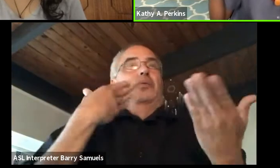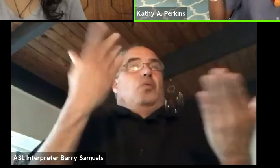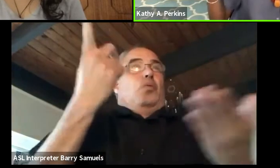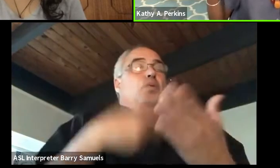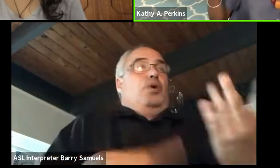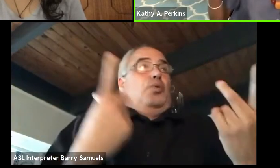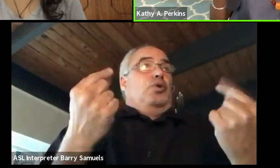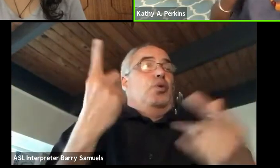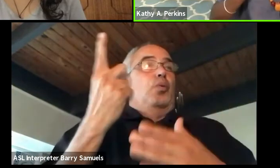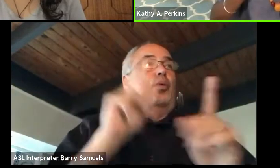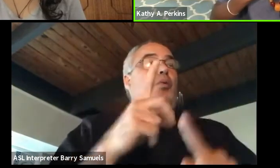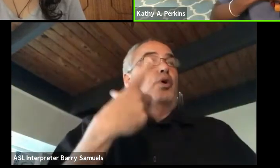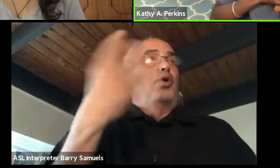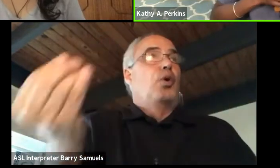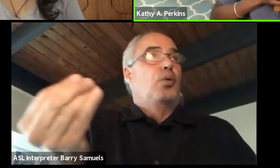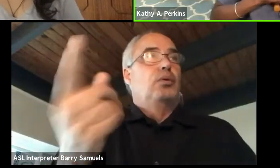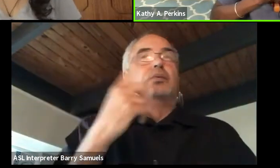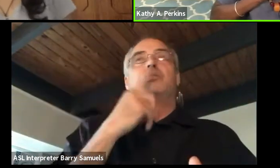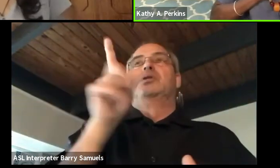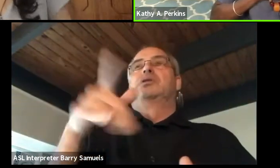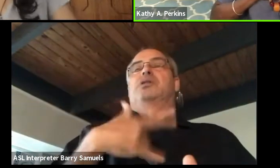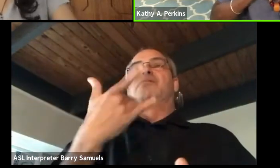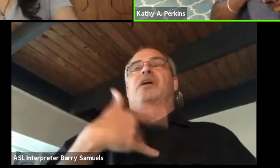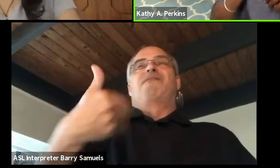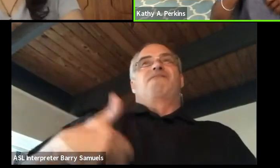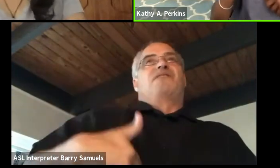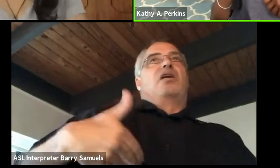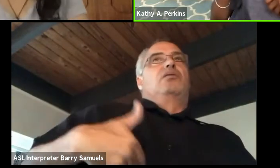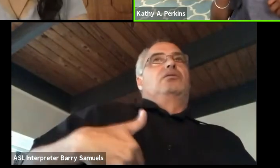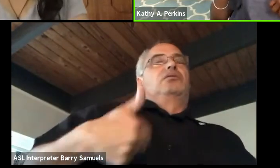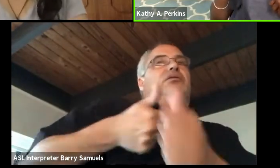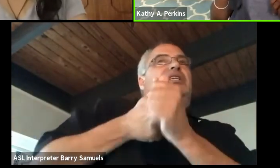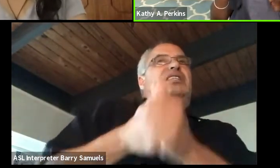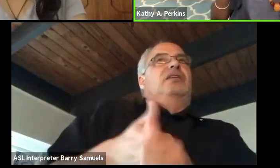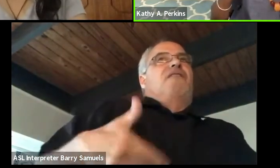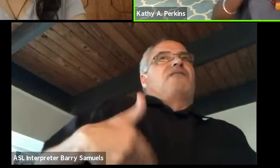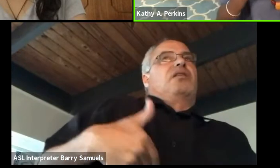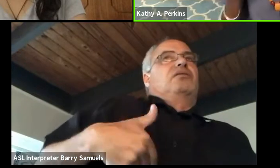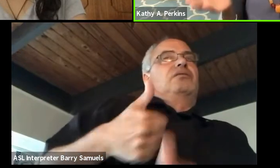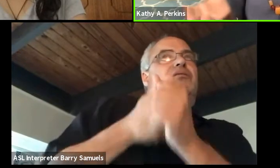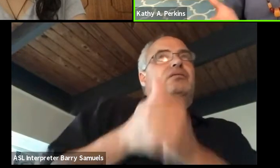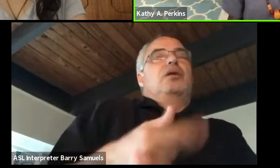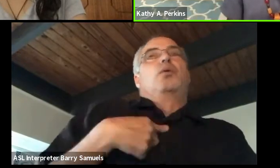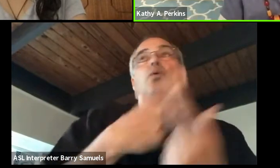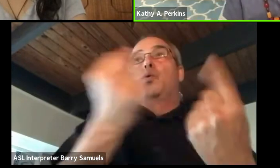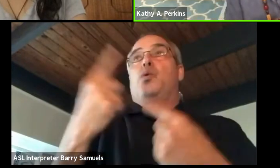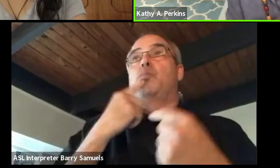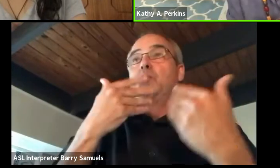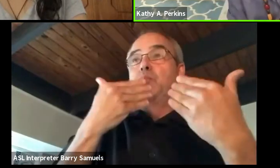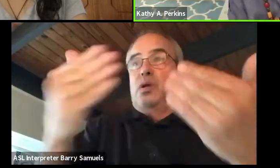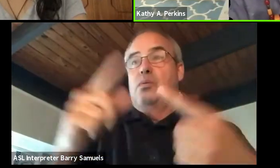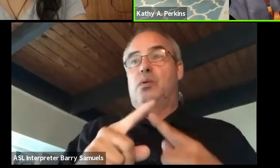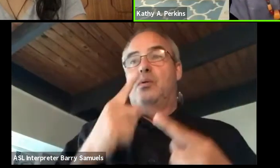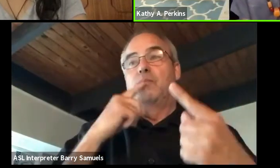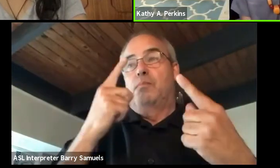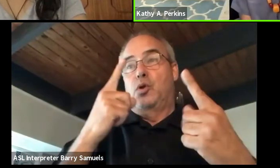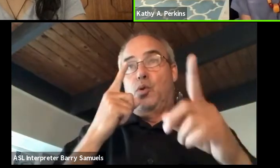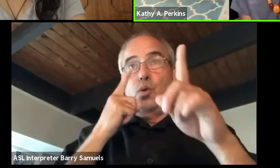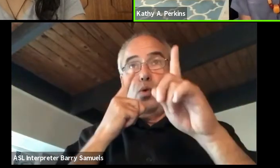So sometimes you have to just follow your instinct and do things. And a lot of times, goals that you set for yourself,